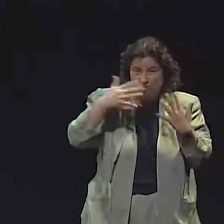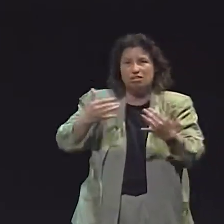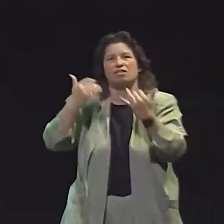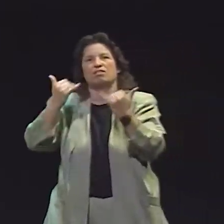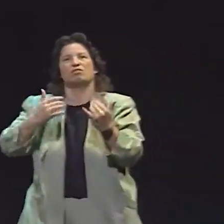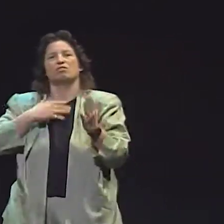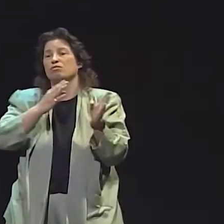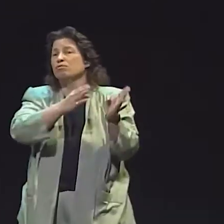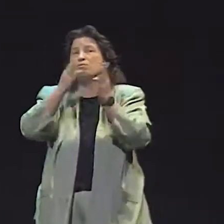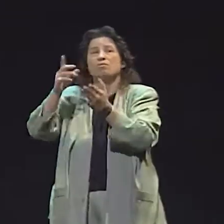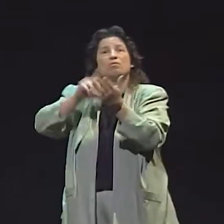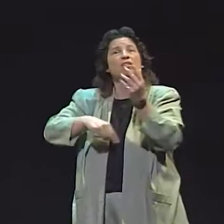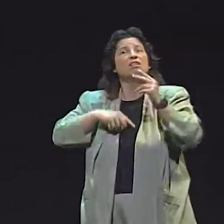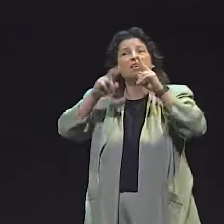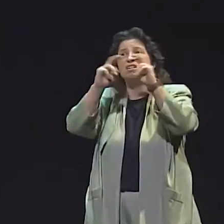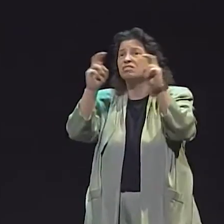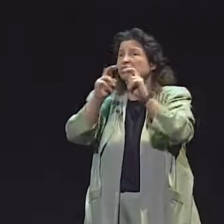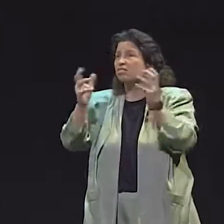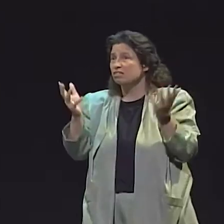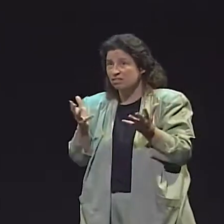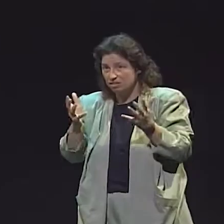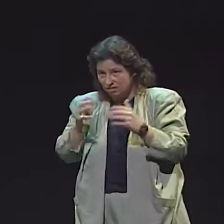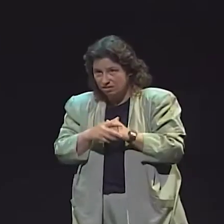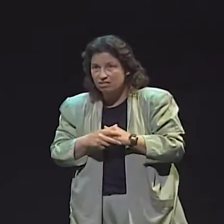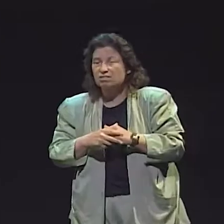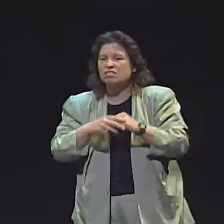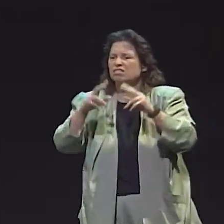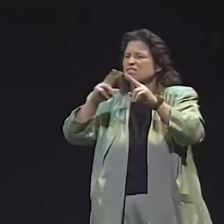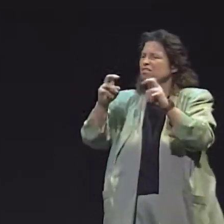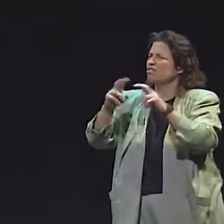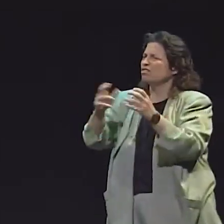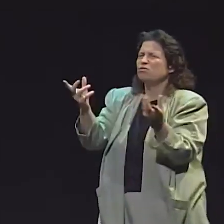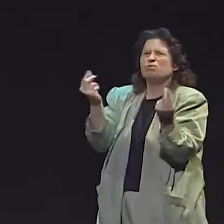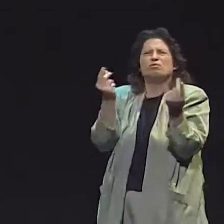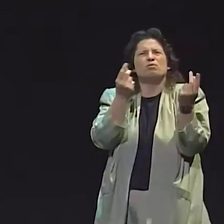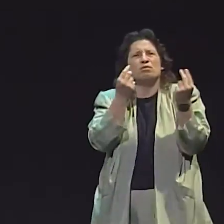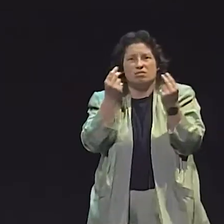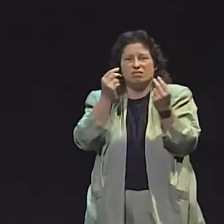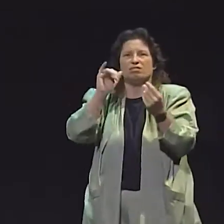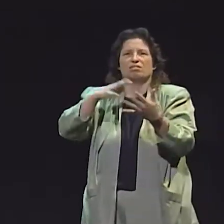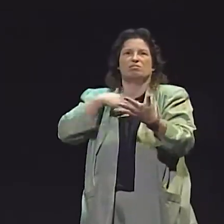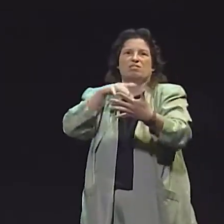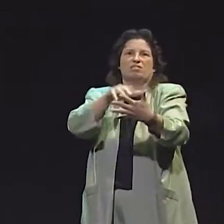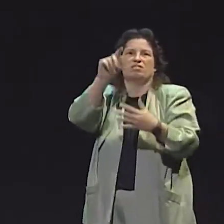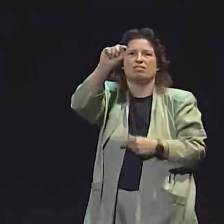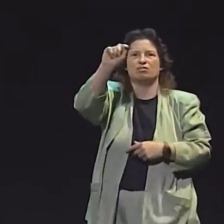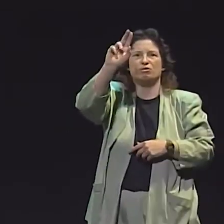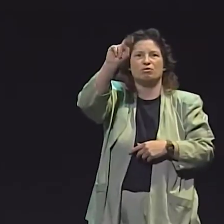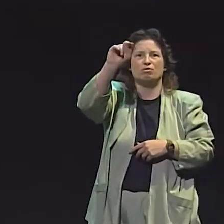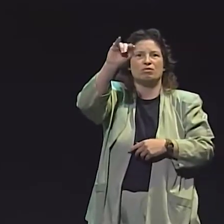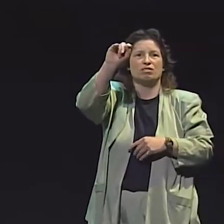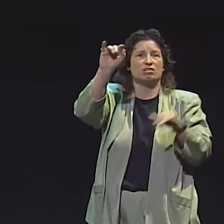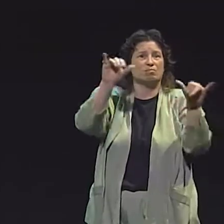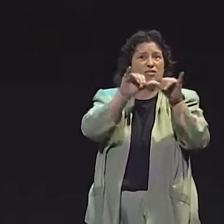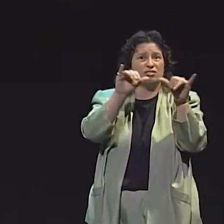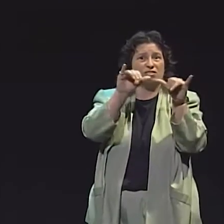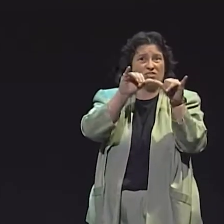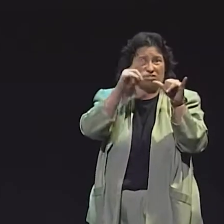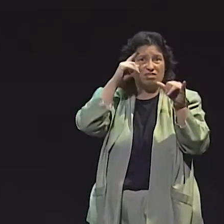THE TRANSCRIPTION WAS AN EXACT RECORD OF WHAT THE CHILD SIGNED, AND I USED IT TO DO MY ANALYSIS.